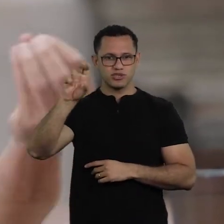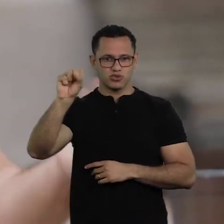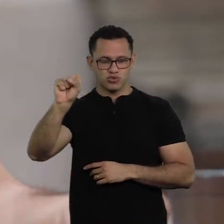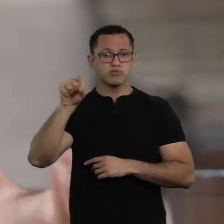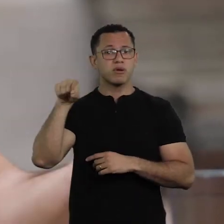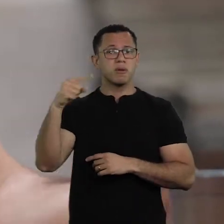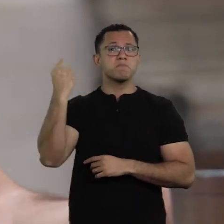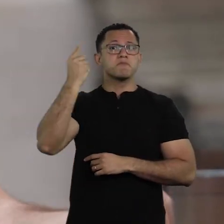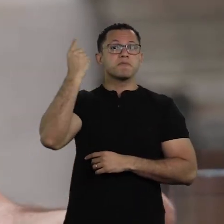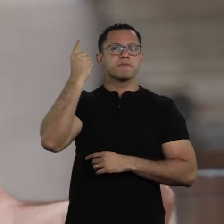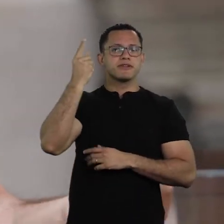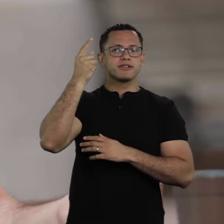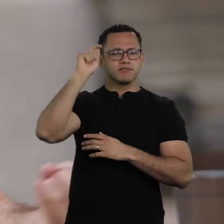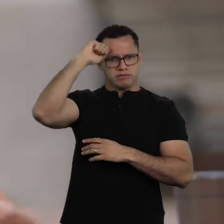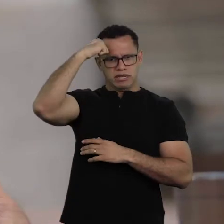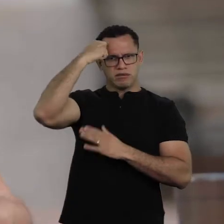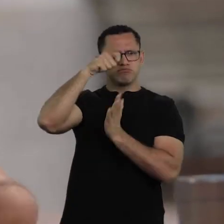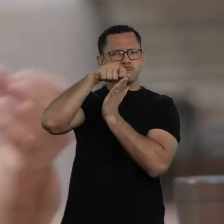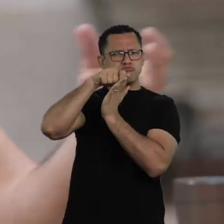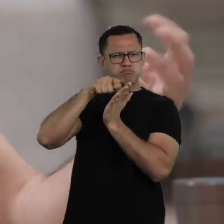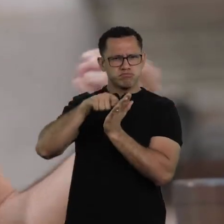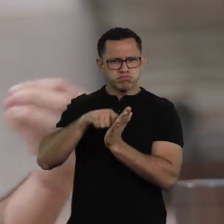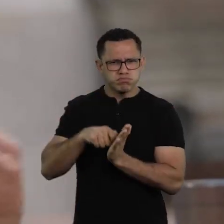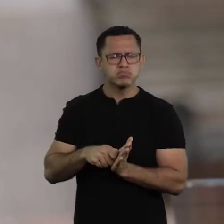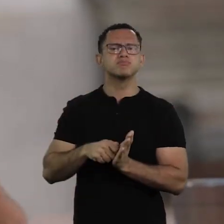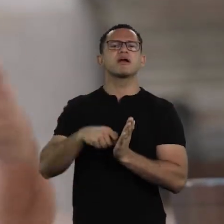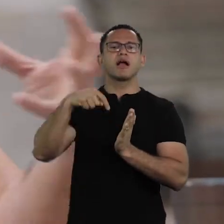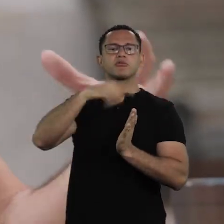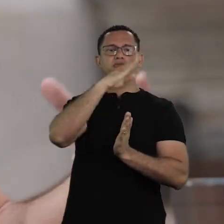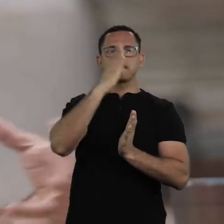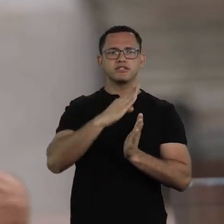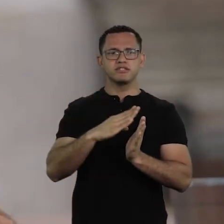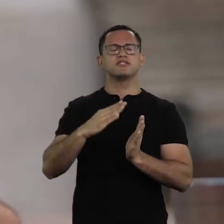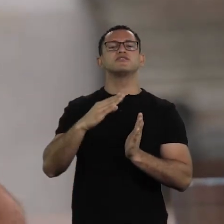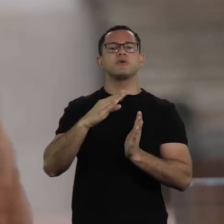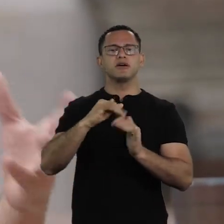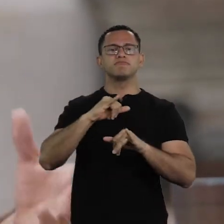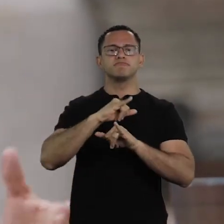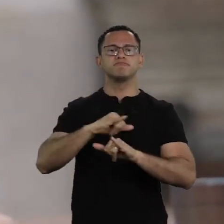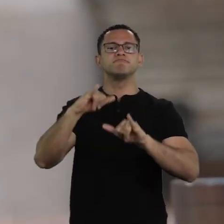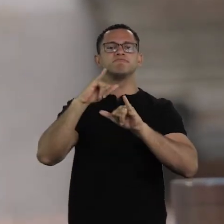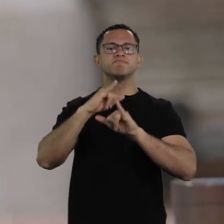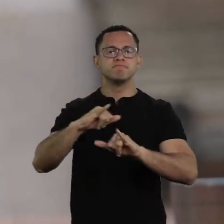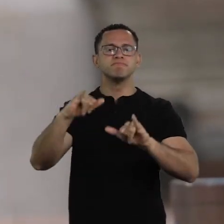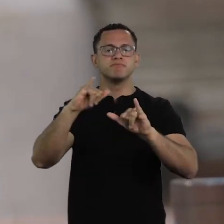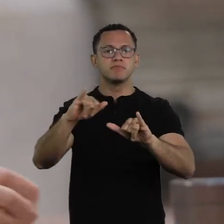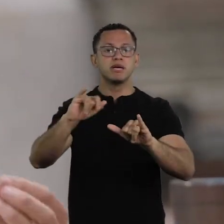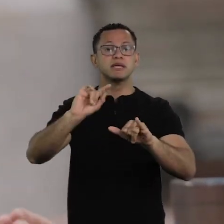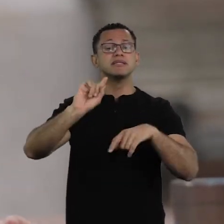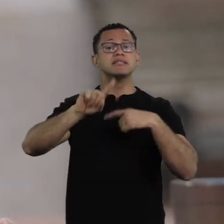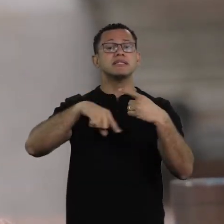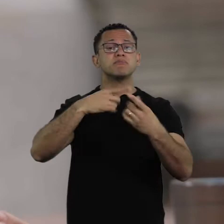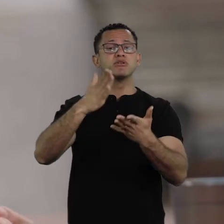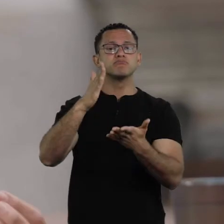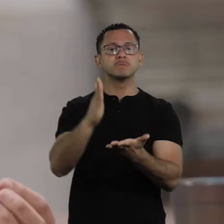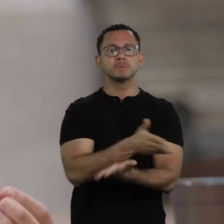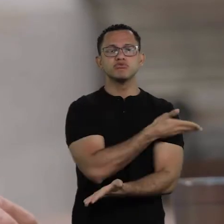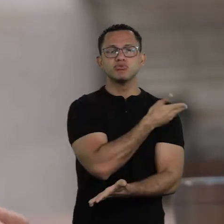at a given time in the 60s, she was celebrated and she was completely erased by racism,